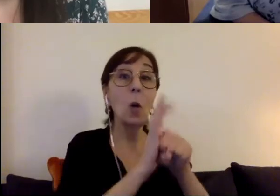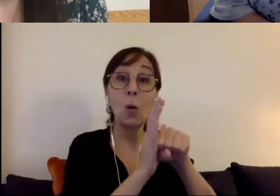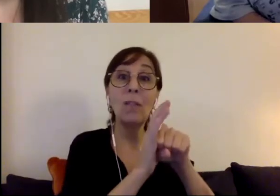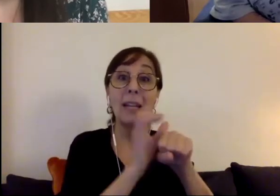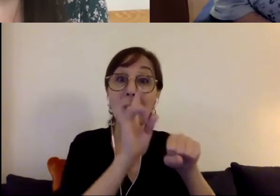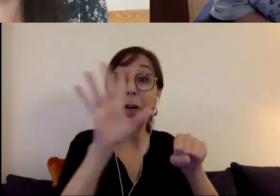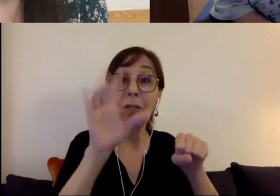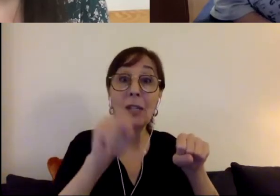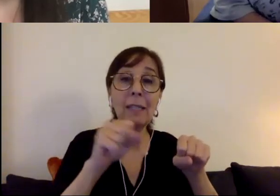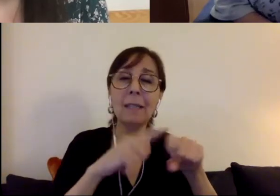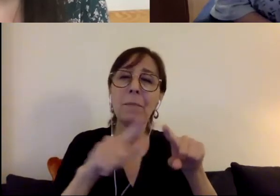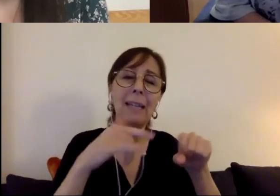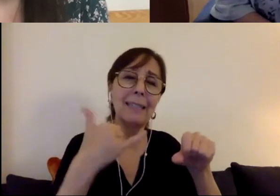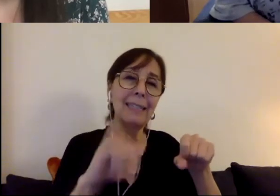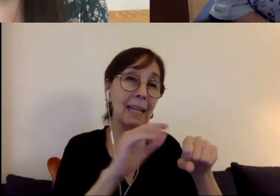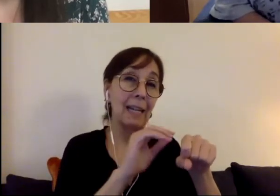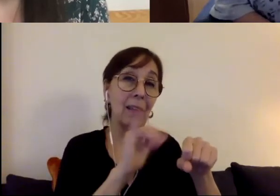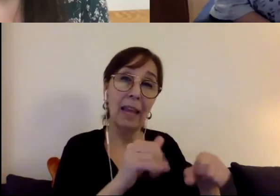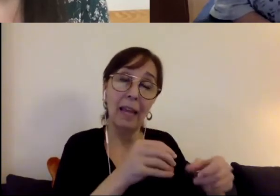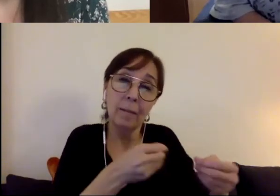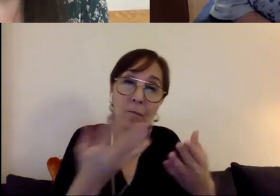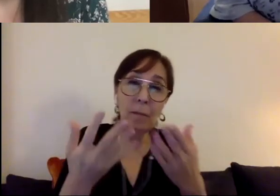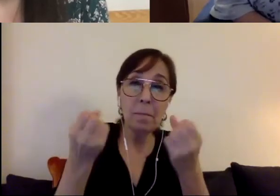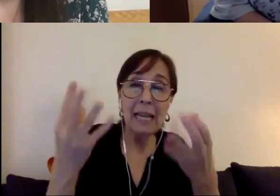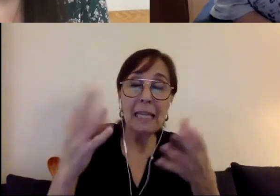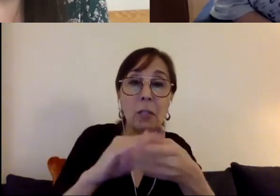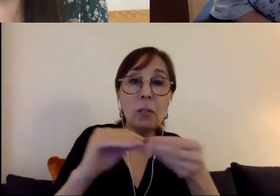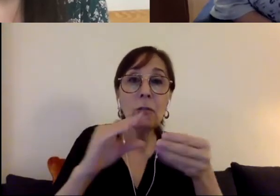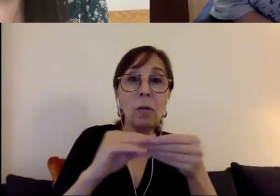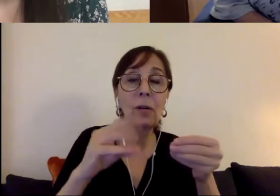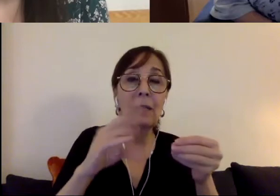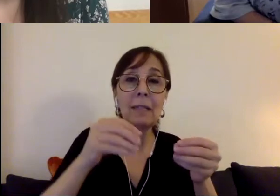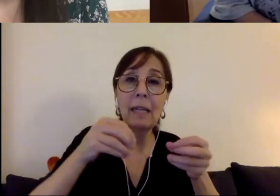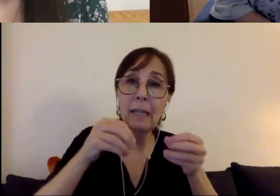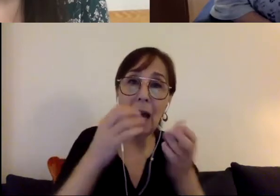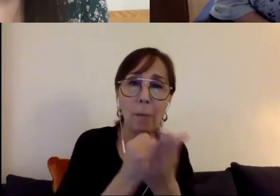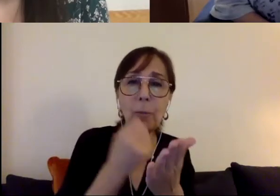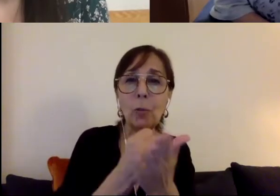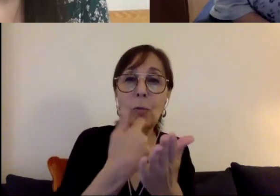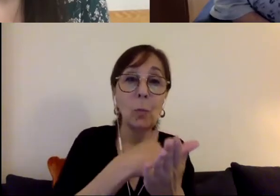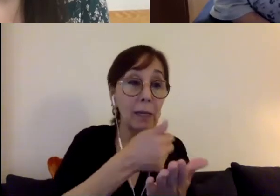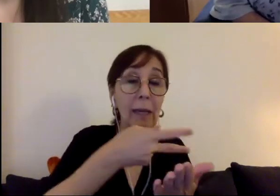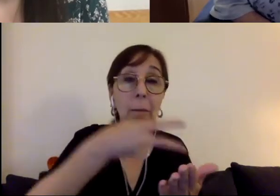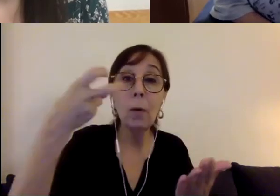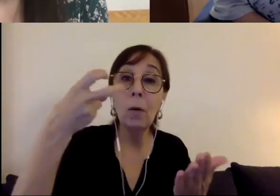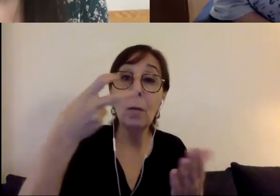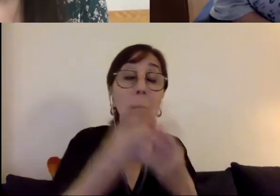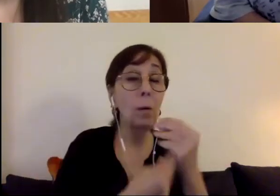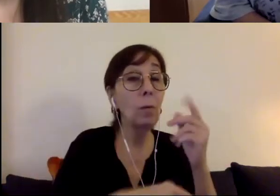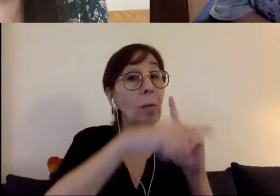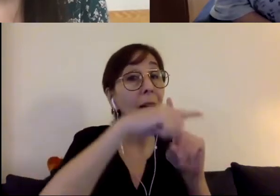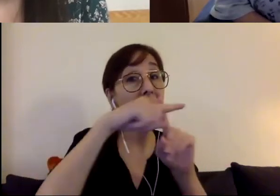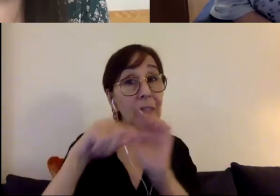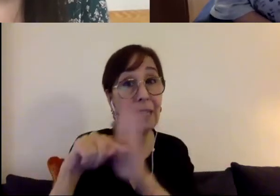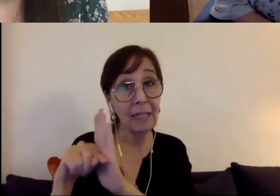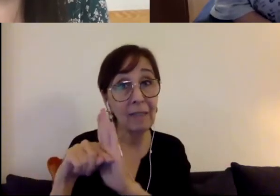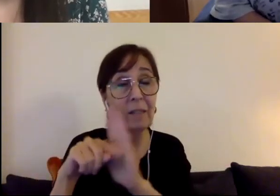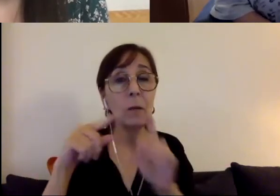opportunities that we can pull from this, both the good and the bad, so that, as we